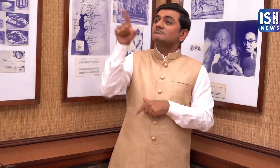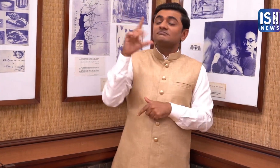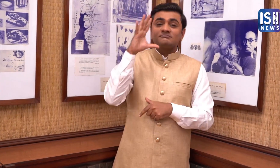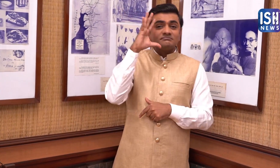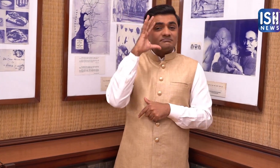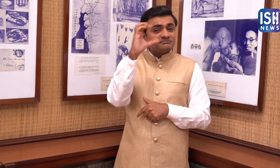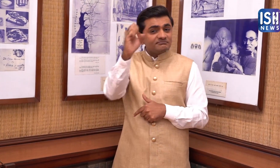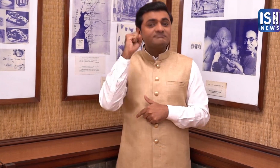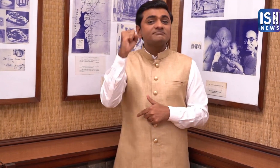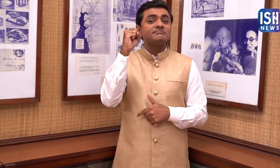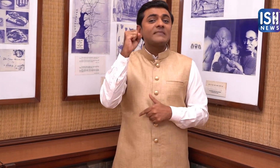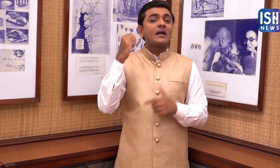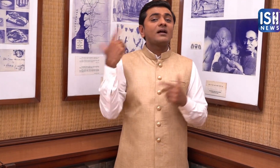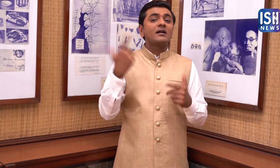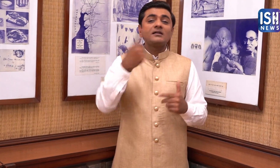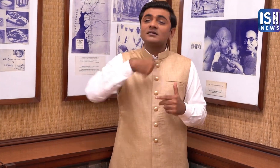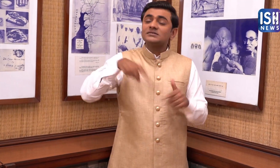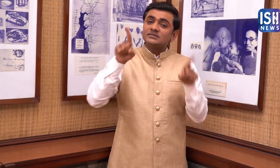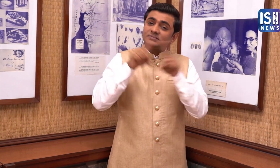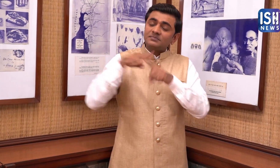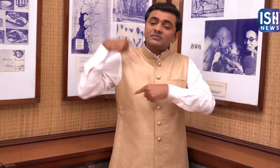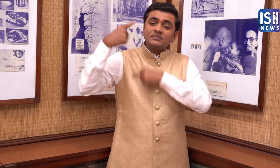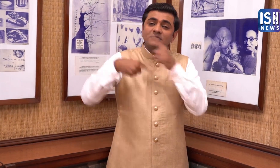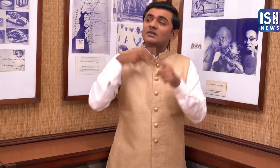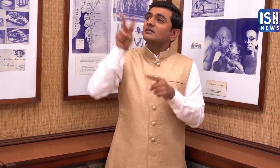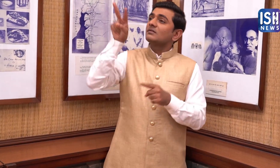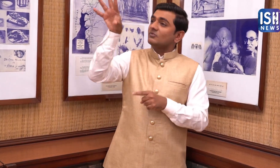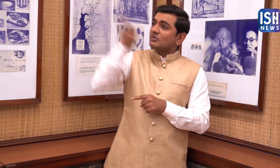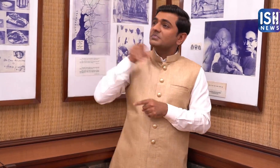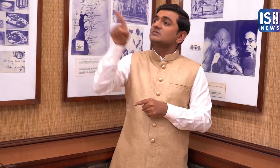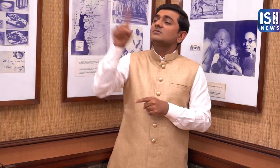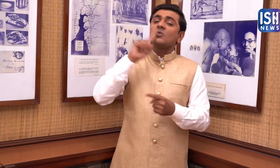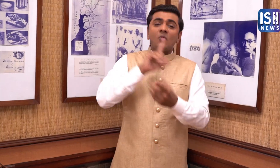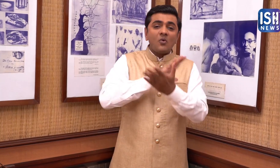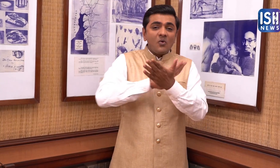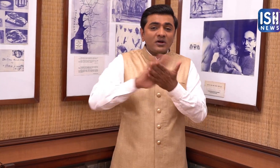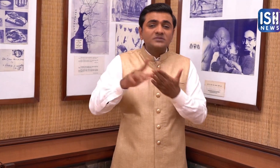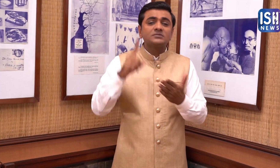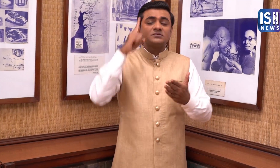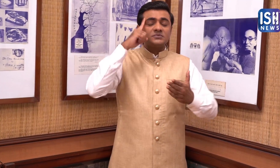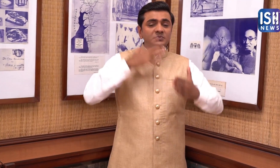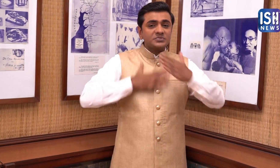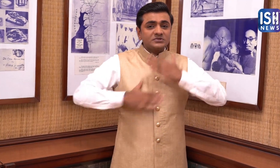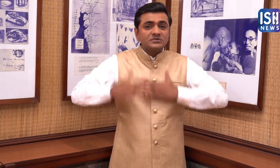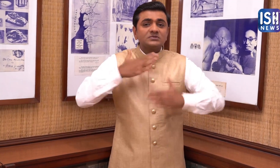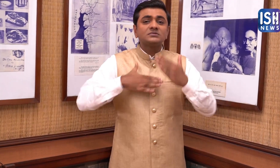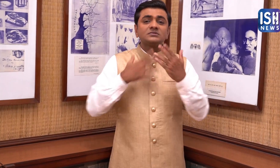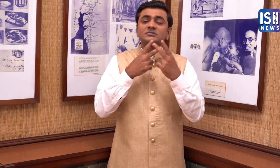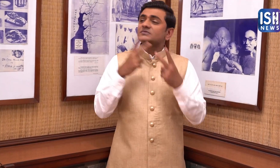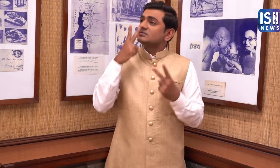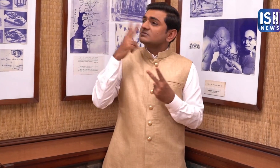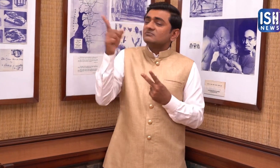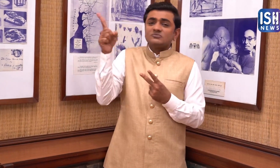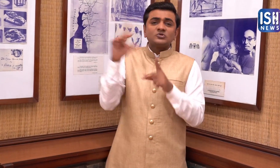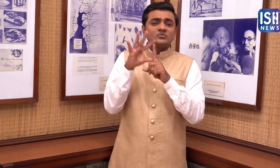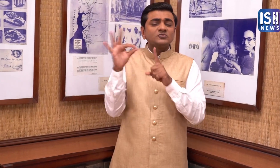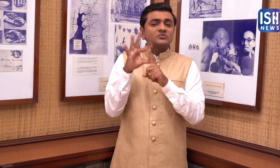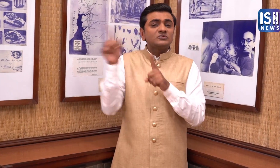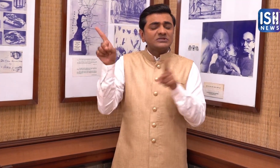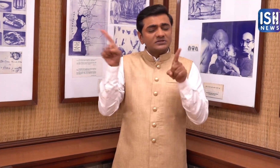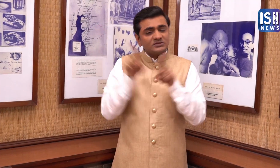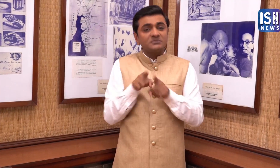so that we remember use his teachings of honesty and peace in our lives.